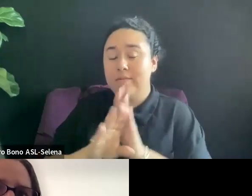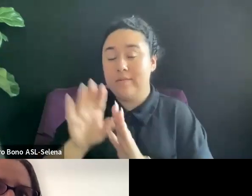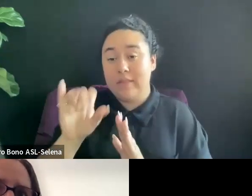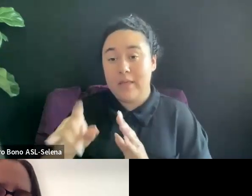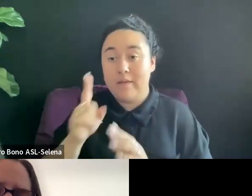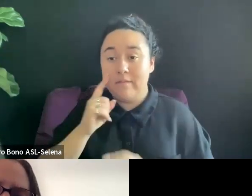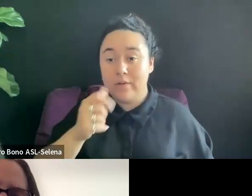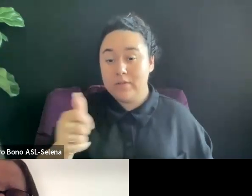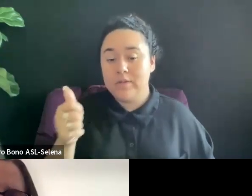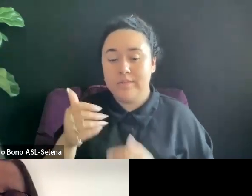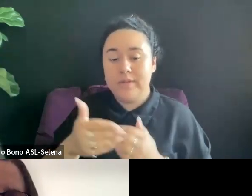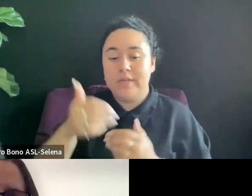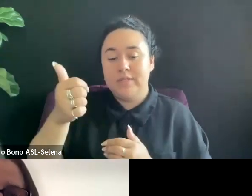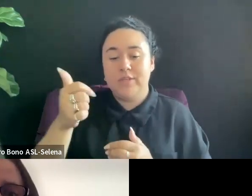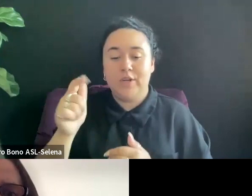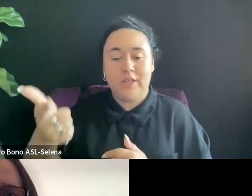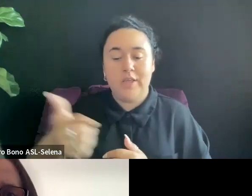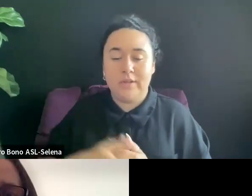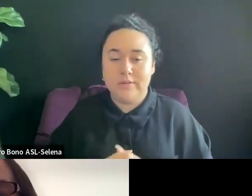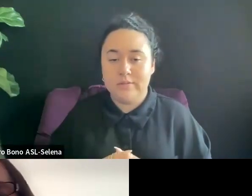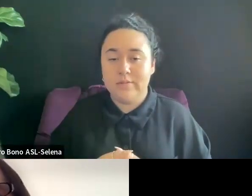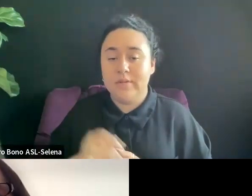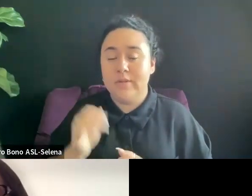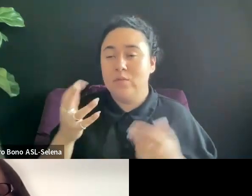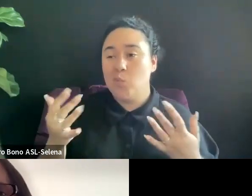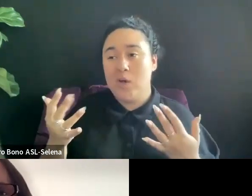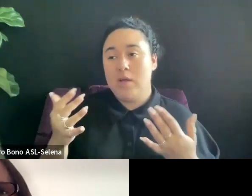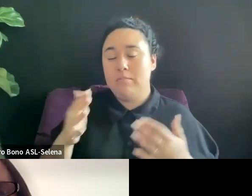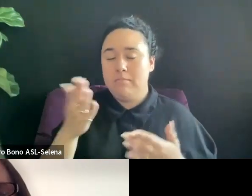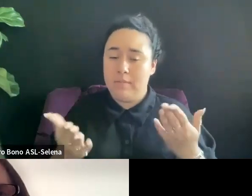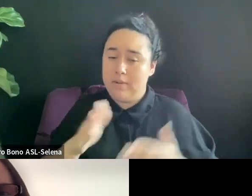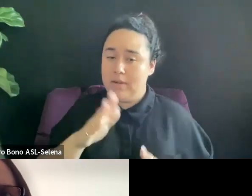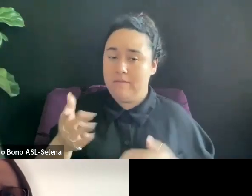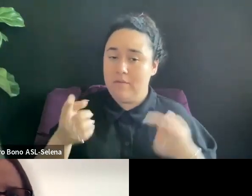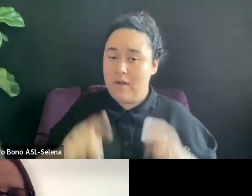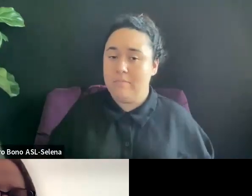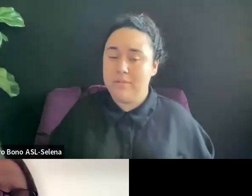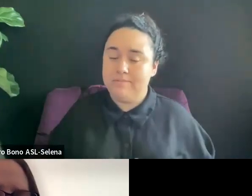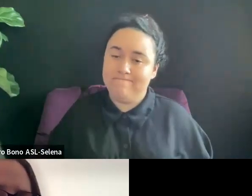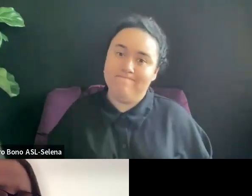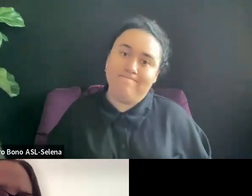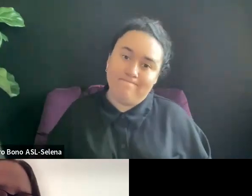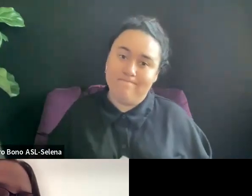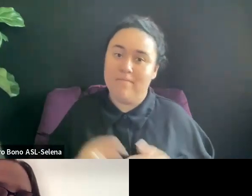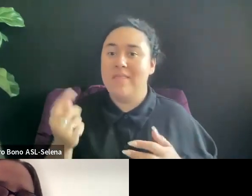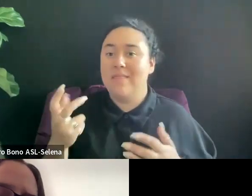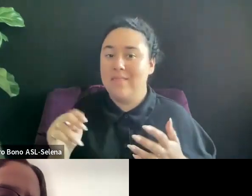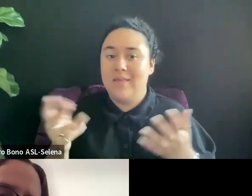IF YOU WAIT, IT MAY NEVER HAPPEN AND THEN ALL OF YOUR HARD WORK AND YOUR CARE IS LOST.